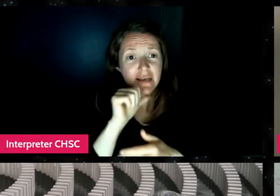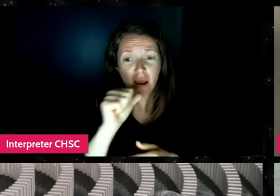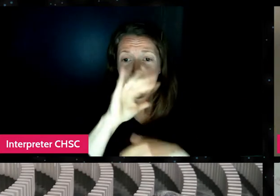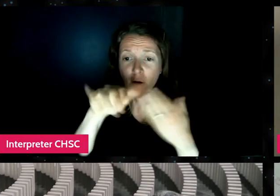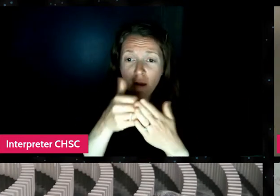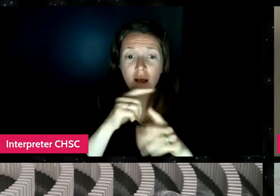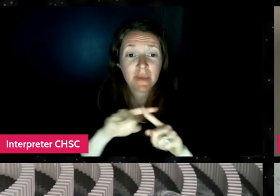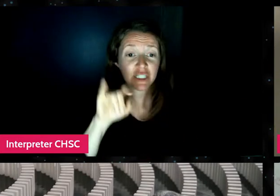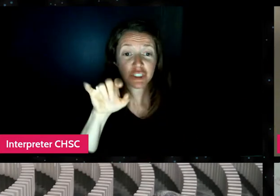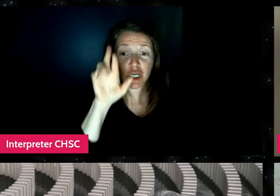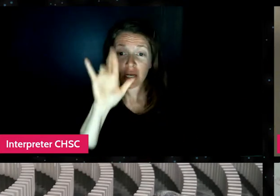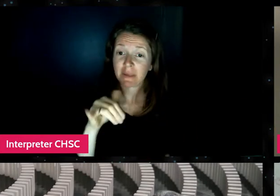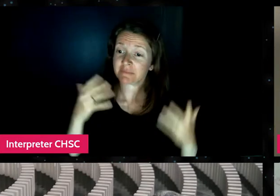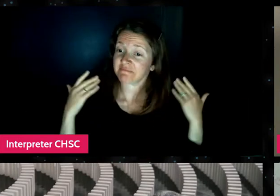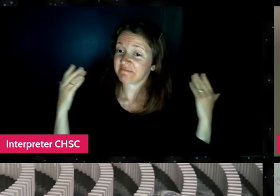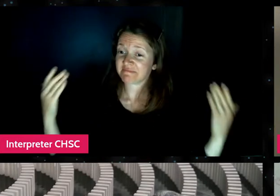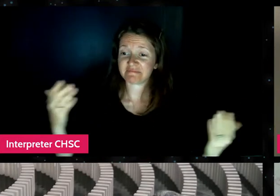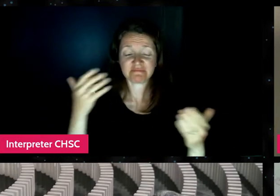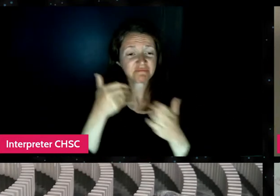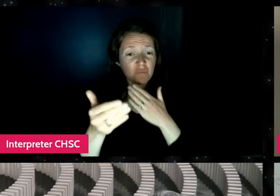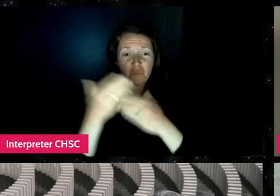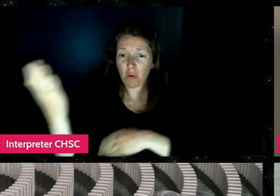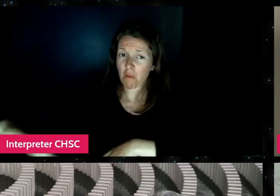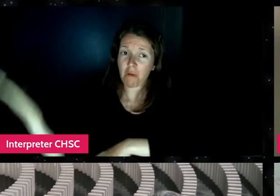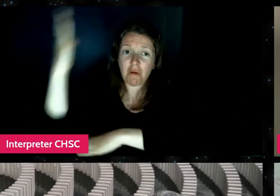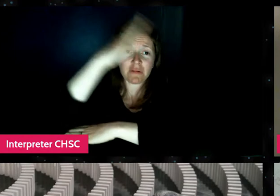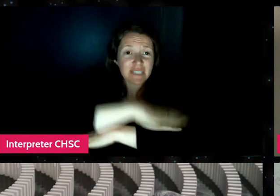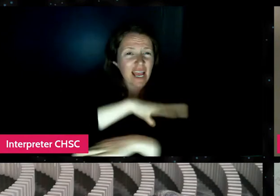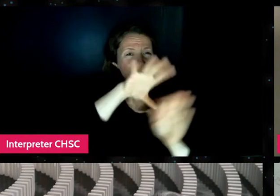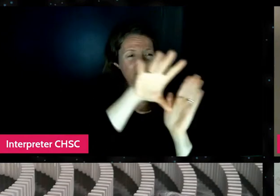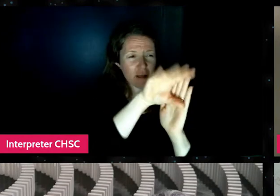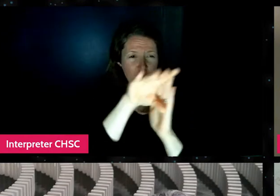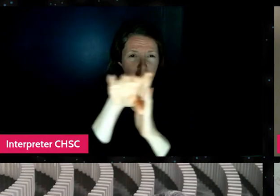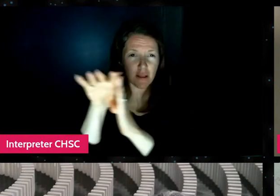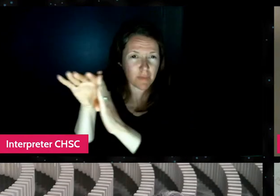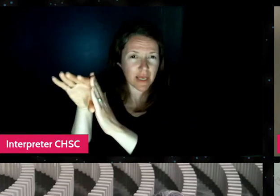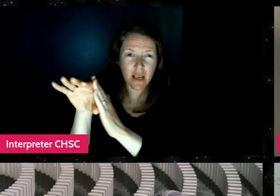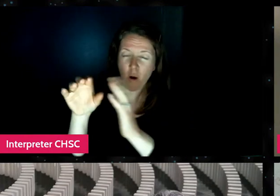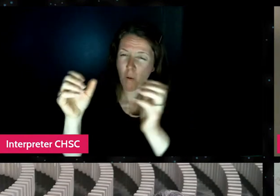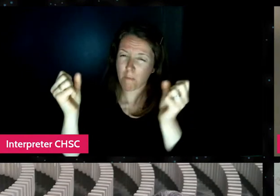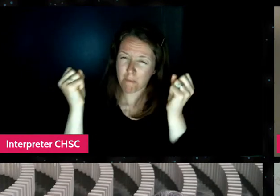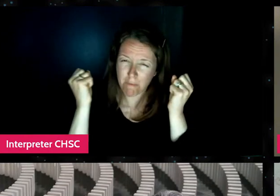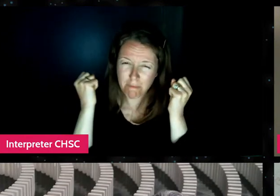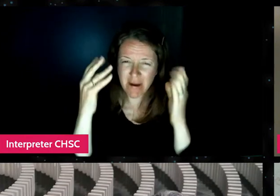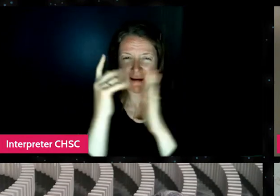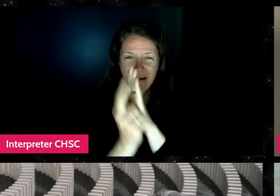told the story from this huge massive footage that he had to edit down and figure it out that way.